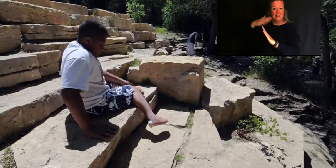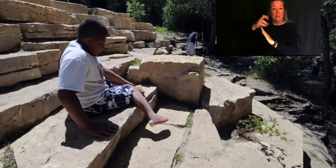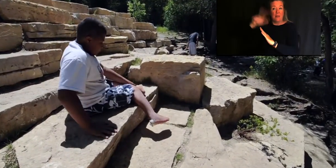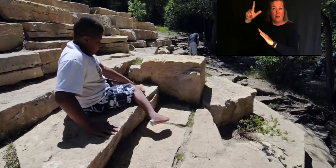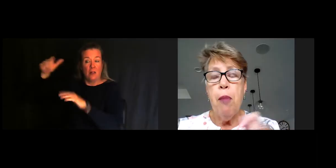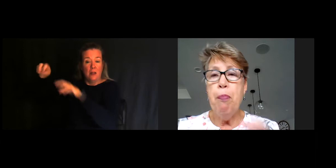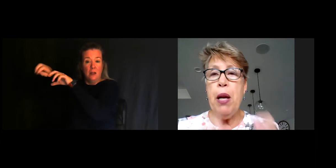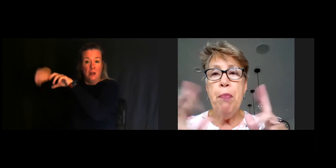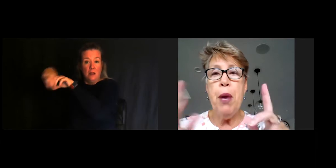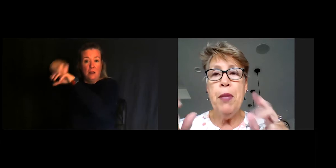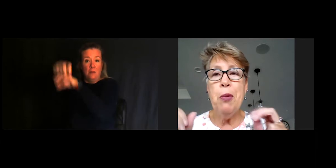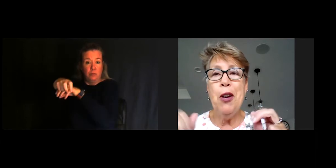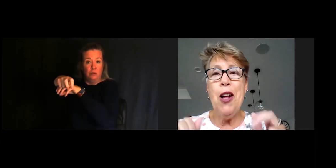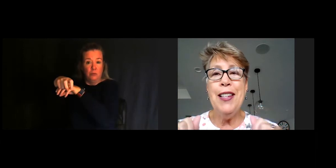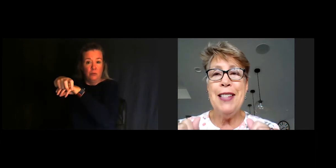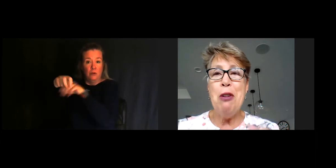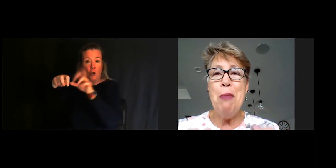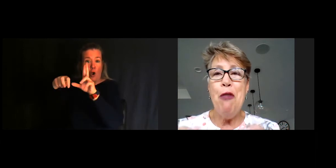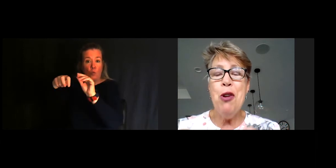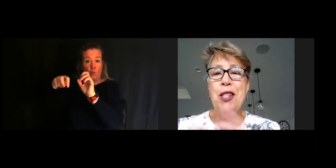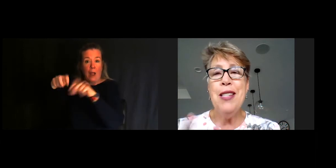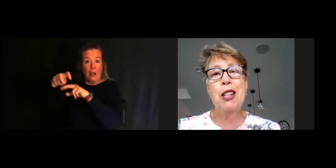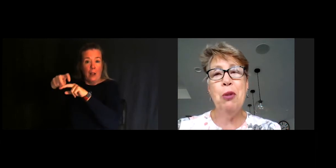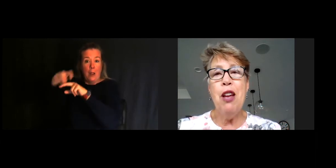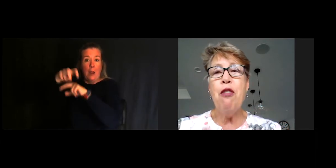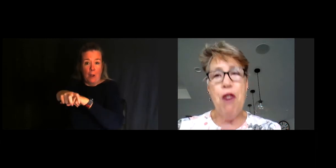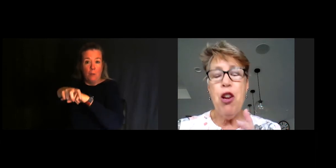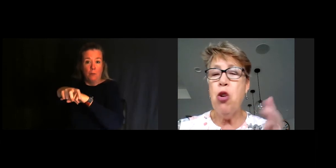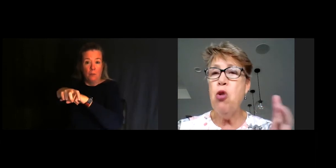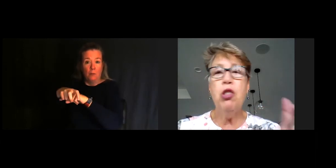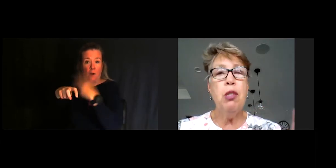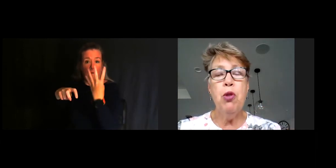then ‘butt bump’ as we call it down about four inches onto another very cool smooth